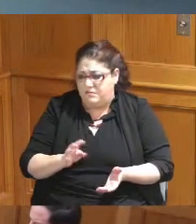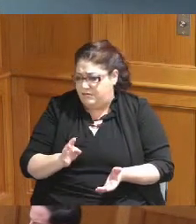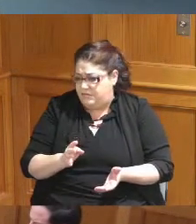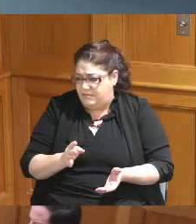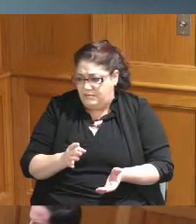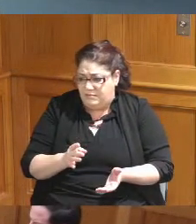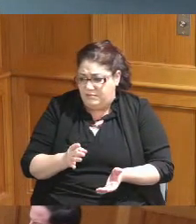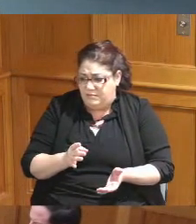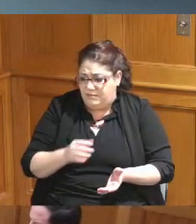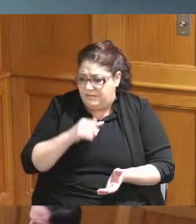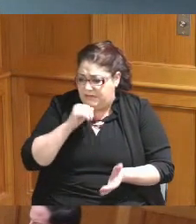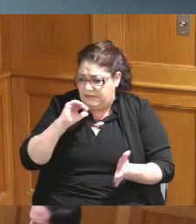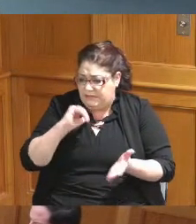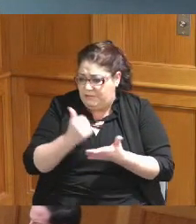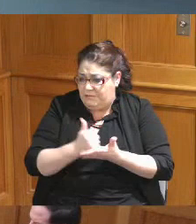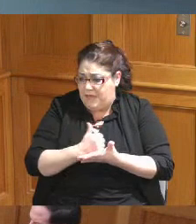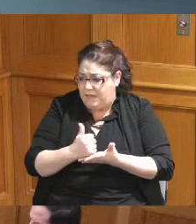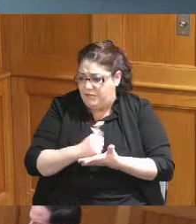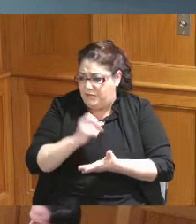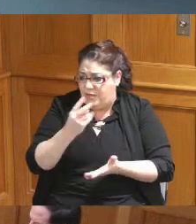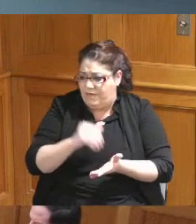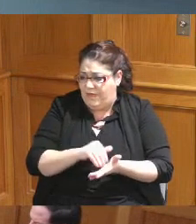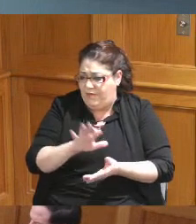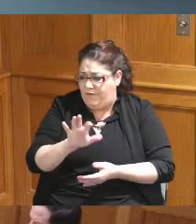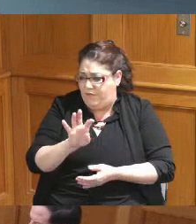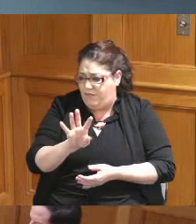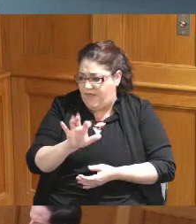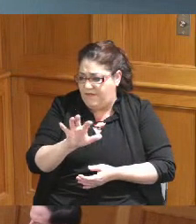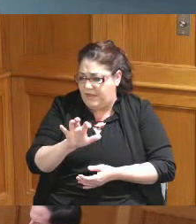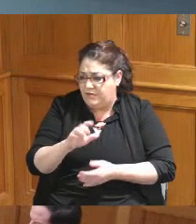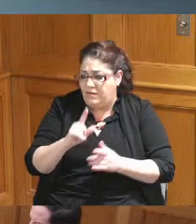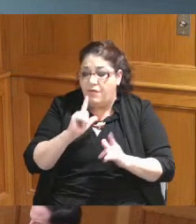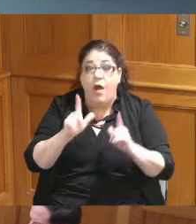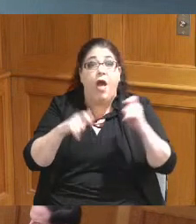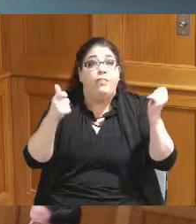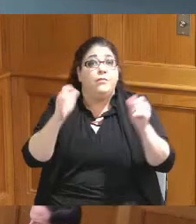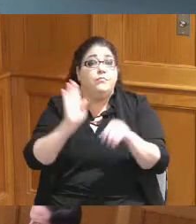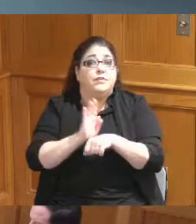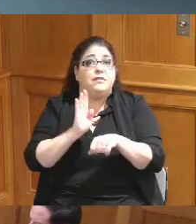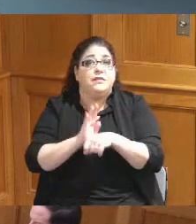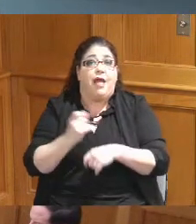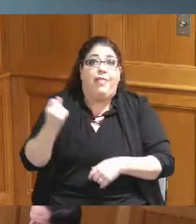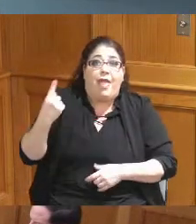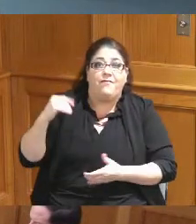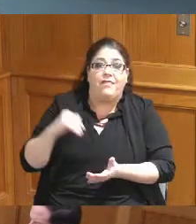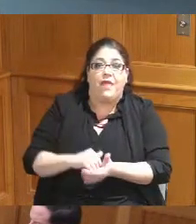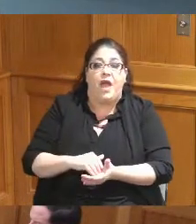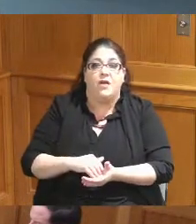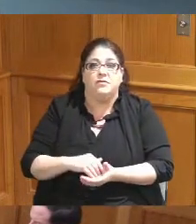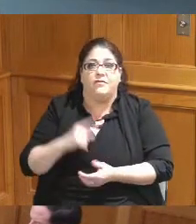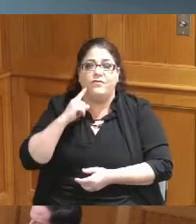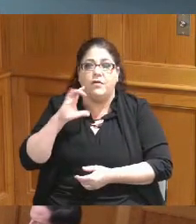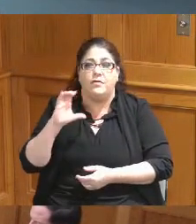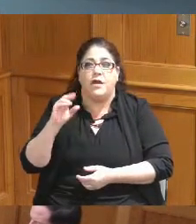at the credit card amounts for big for larger entities like 11. Common Pleas is thirty one